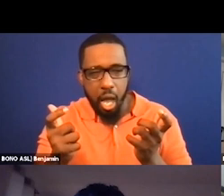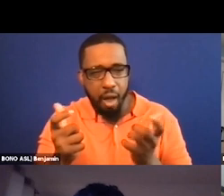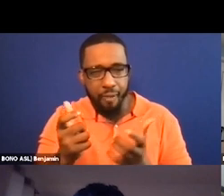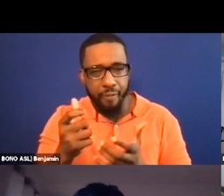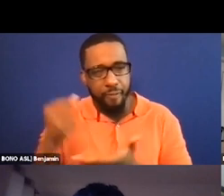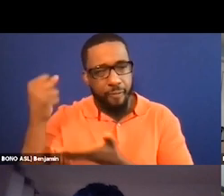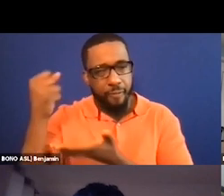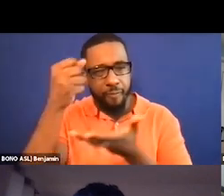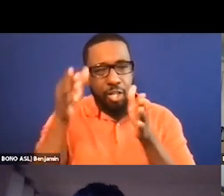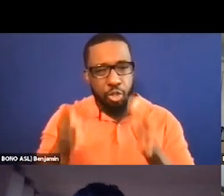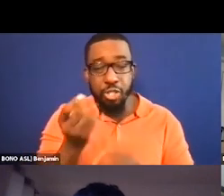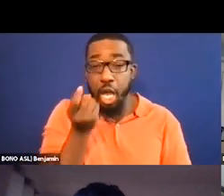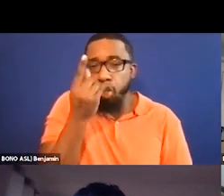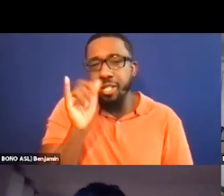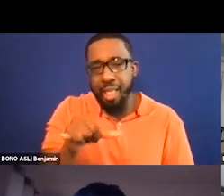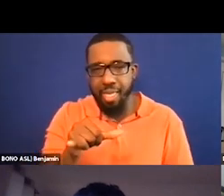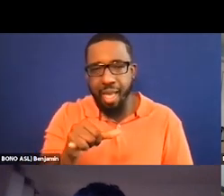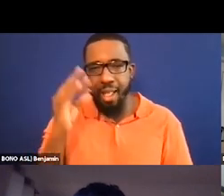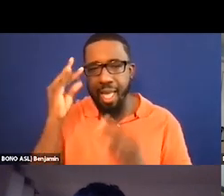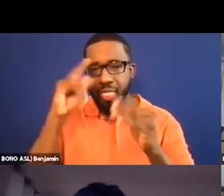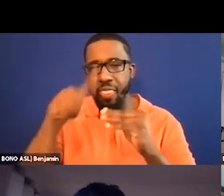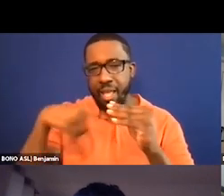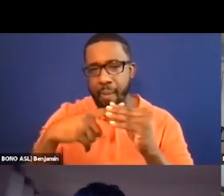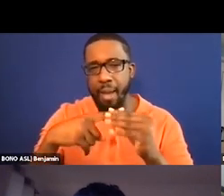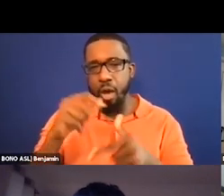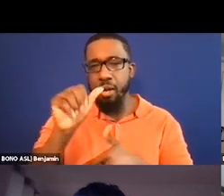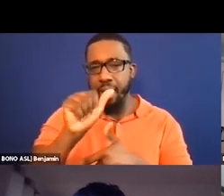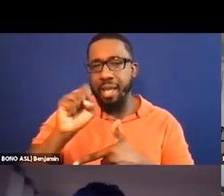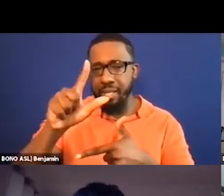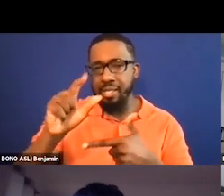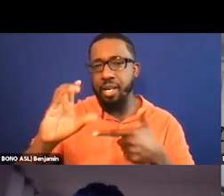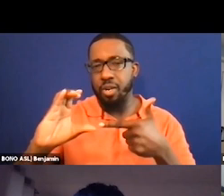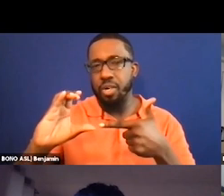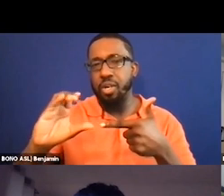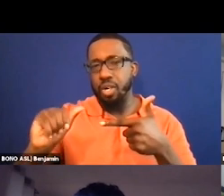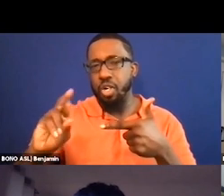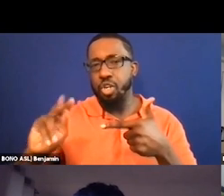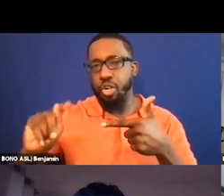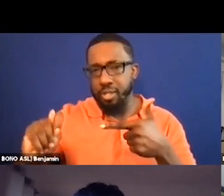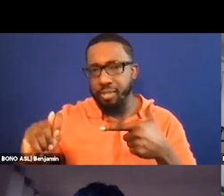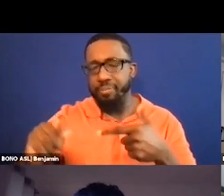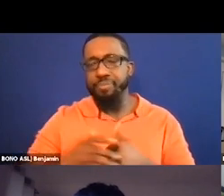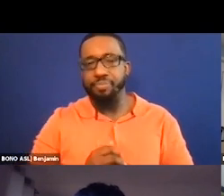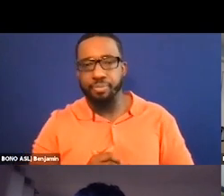The NADC, the national -- I'll figure it out --